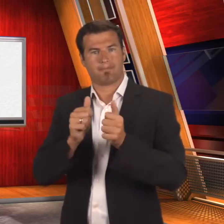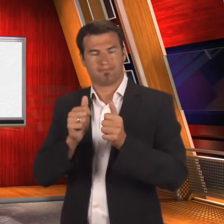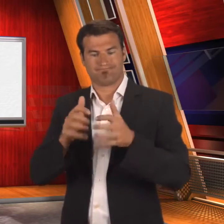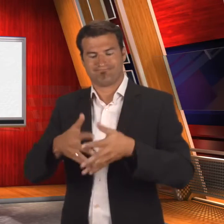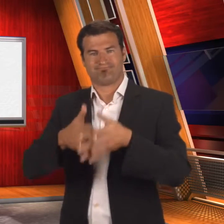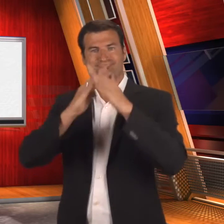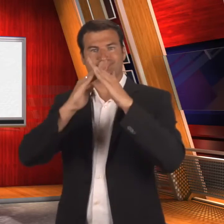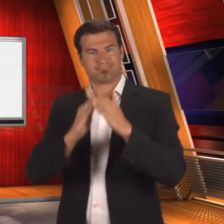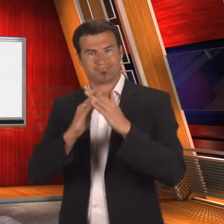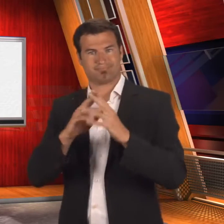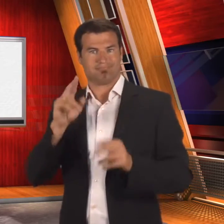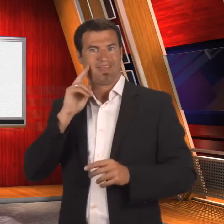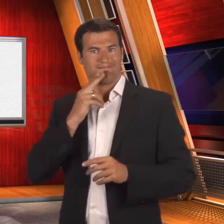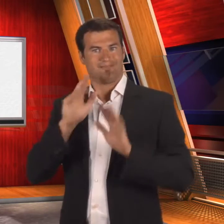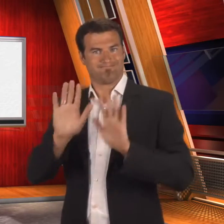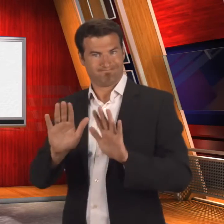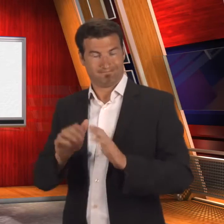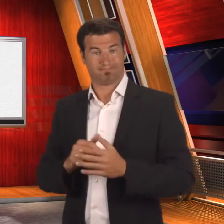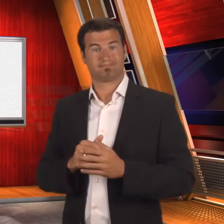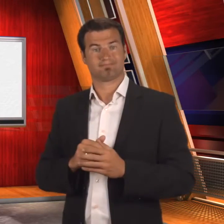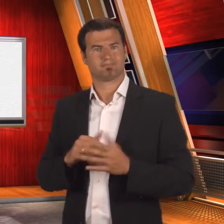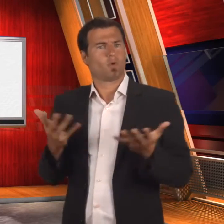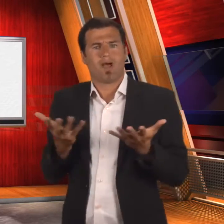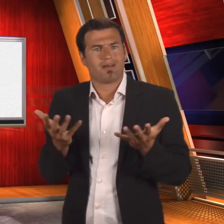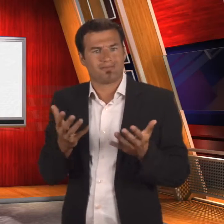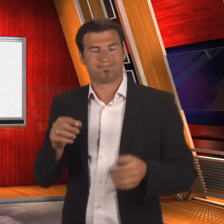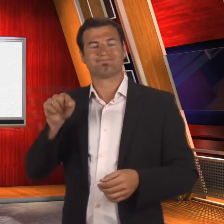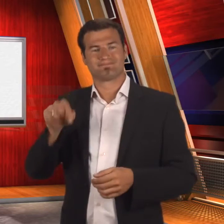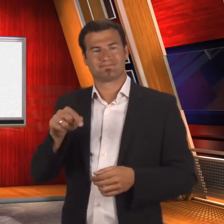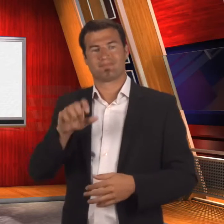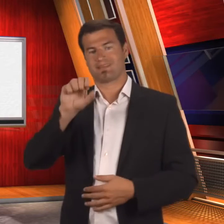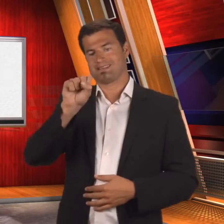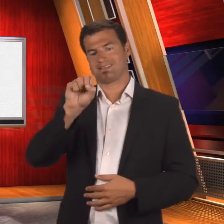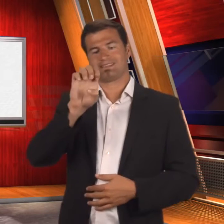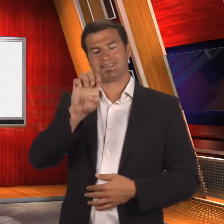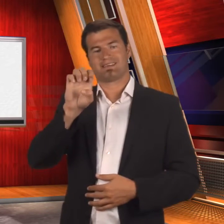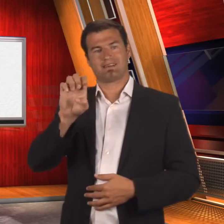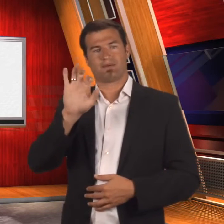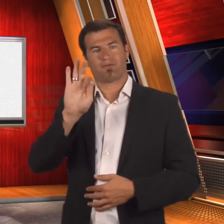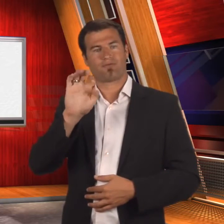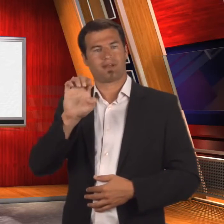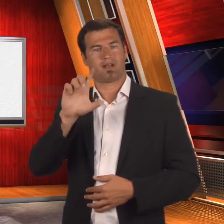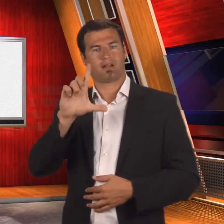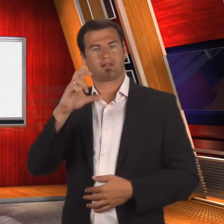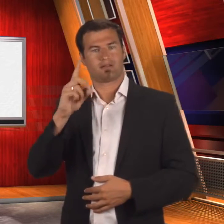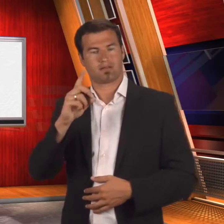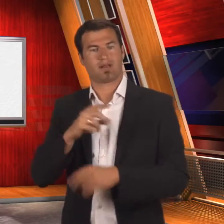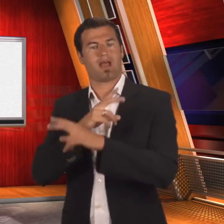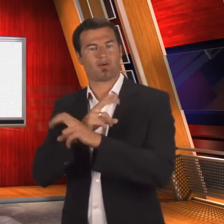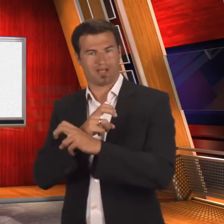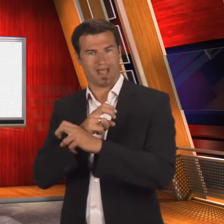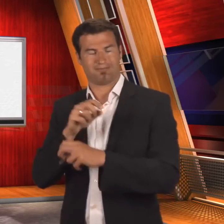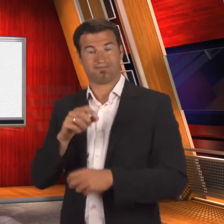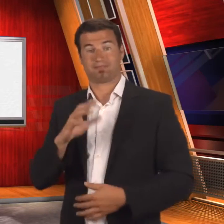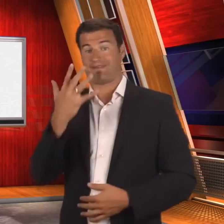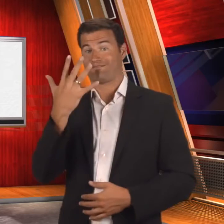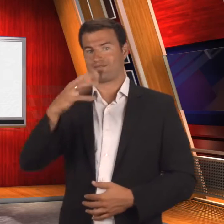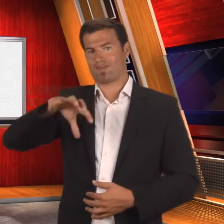Games was established, in Seefeld, Austria with 5